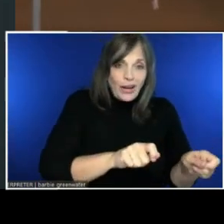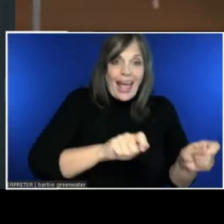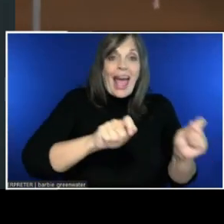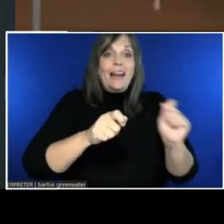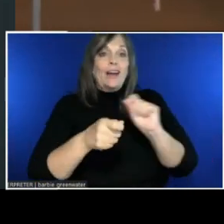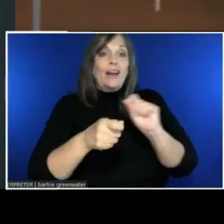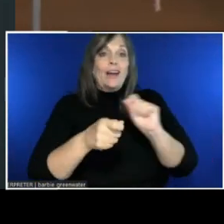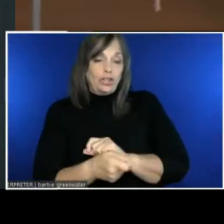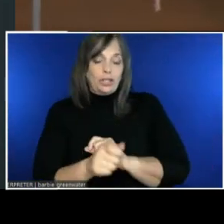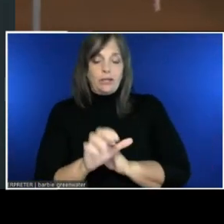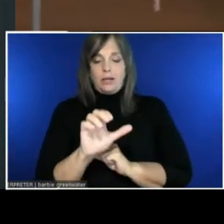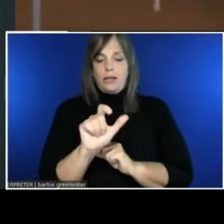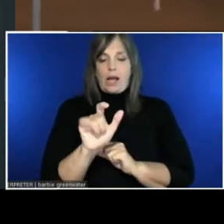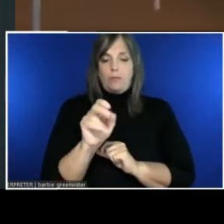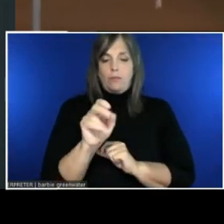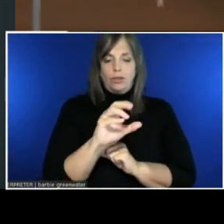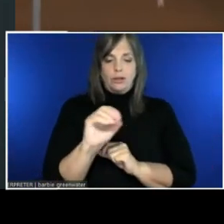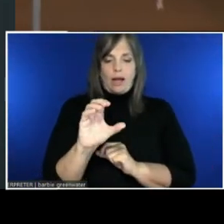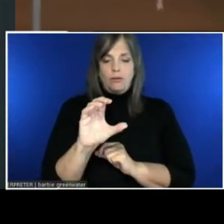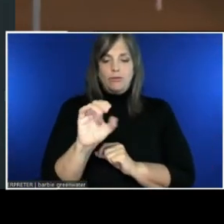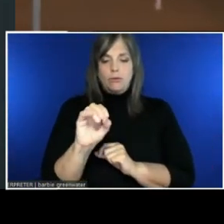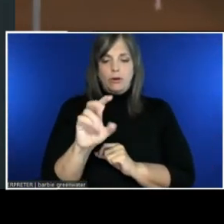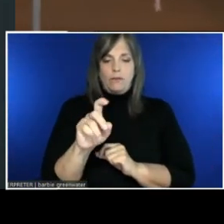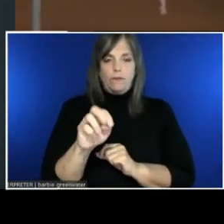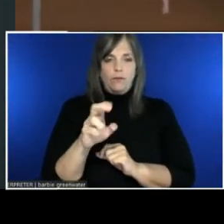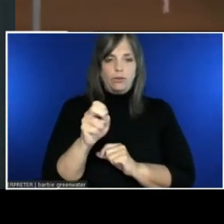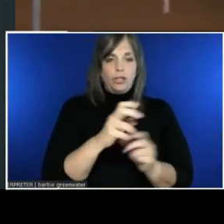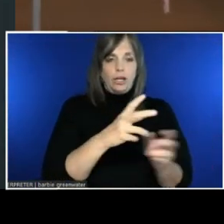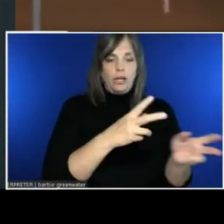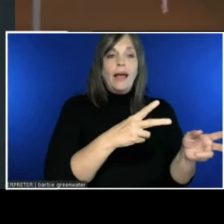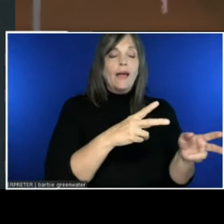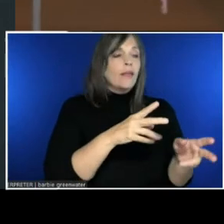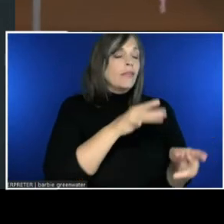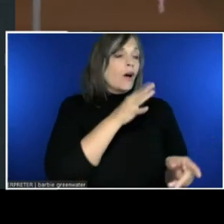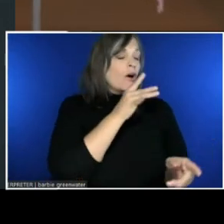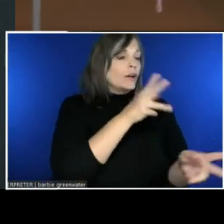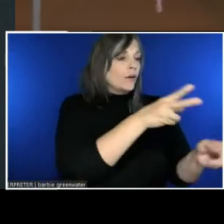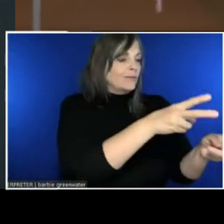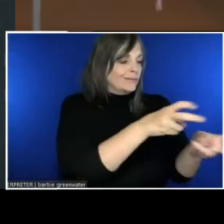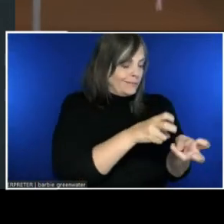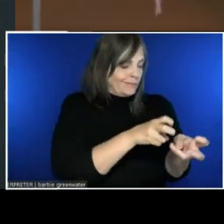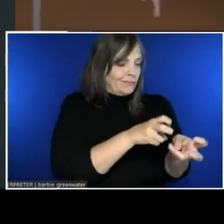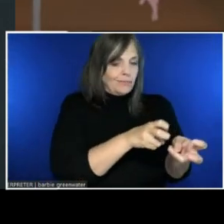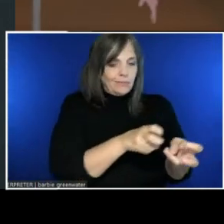audio, sends it to Azure, we run automatic speech recognition in Azure, it performs an